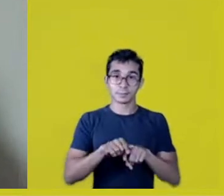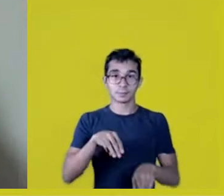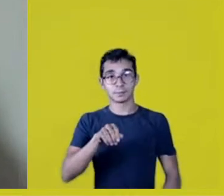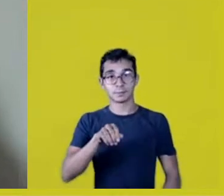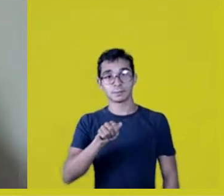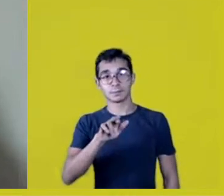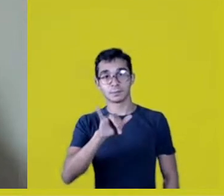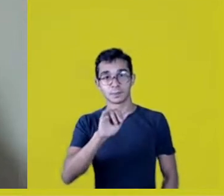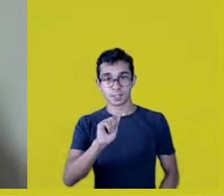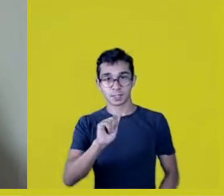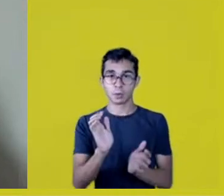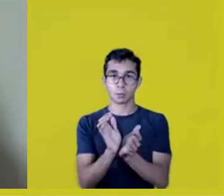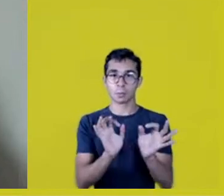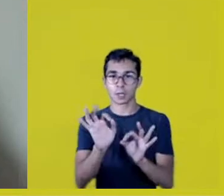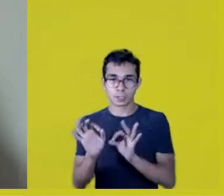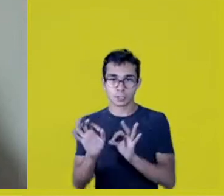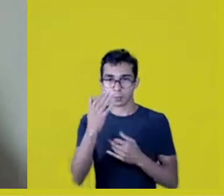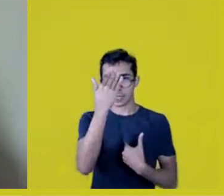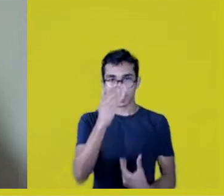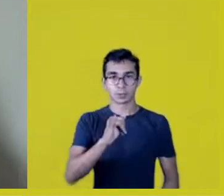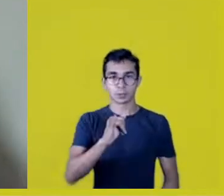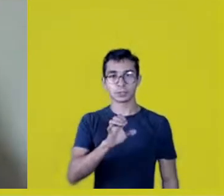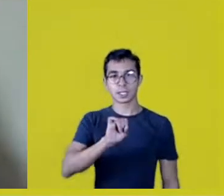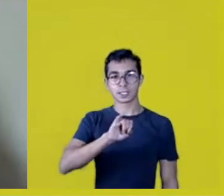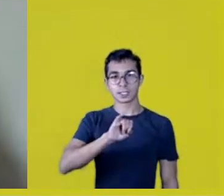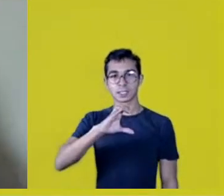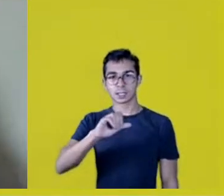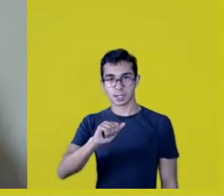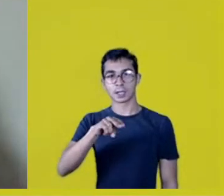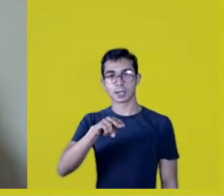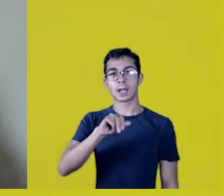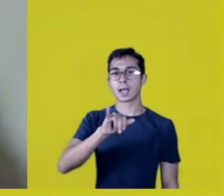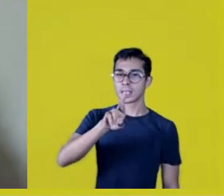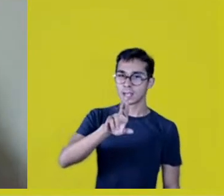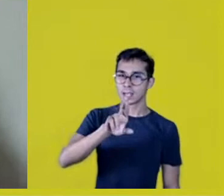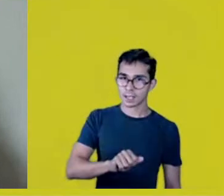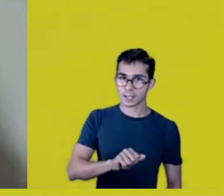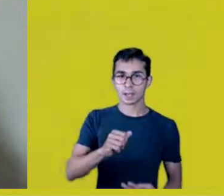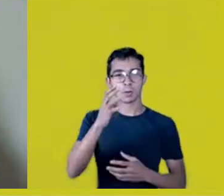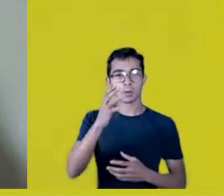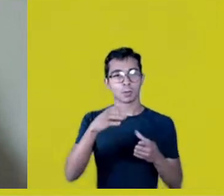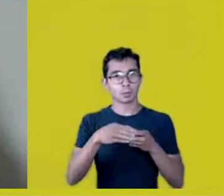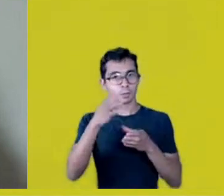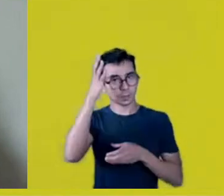Jéssica, Maíra, Sesc’s staff, starting with Mari, our manager,